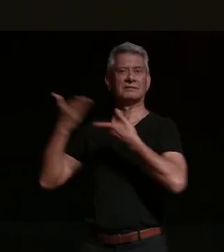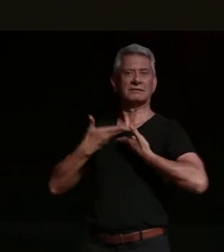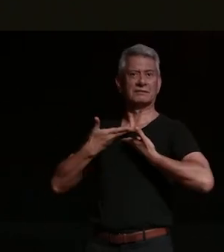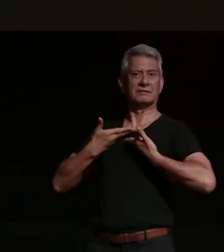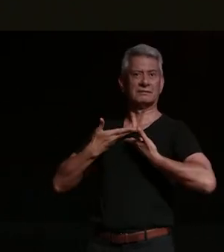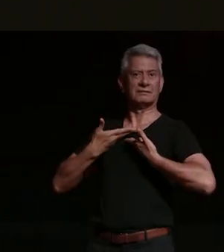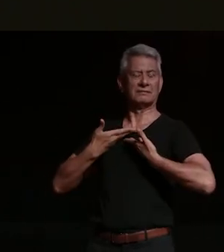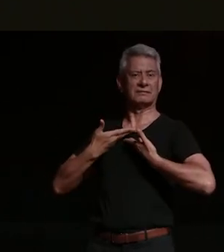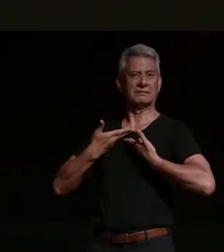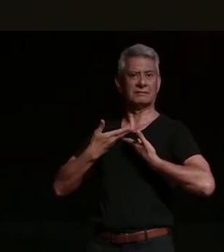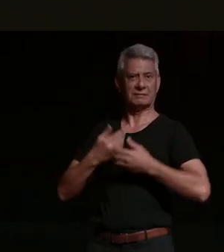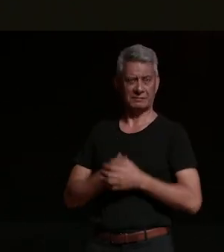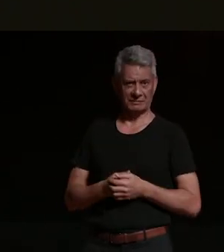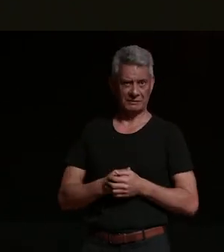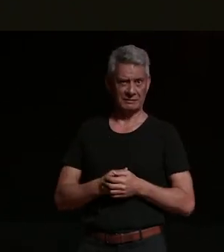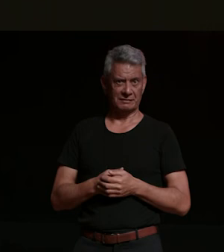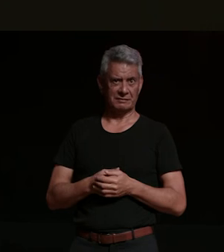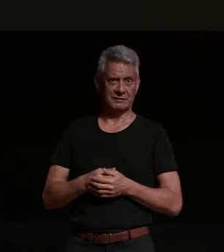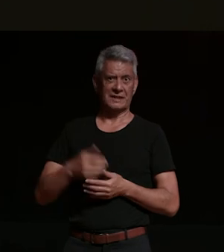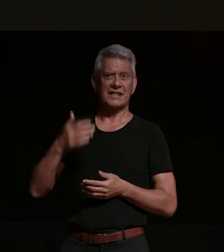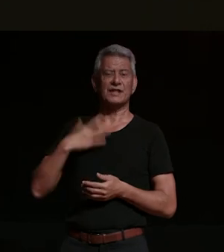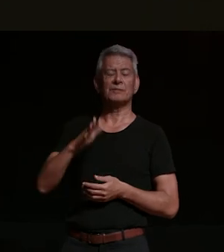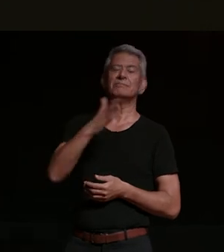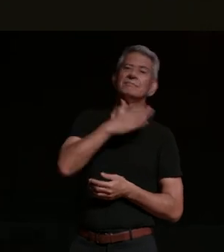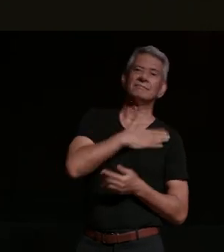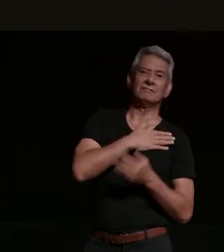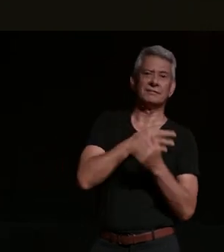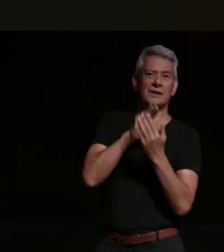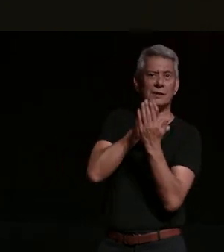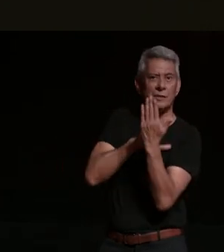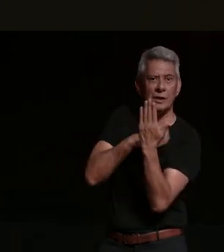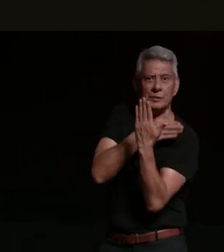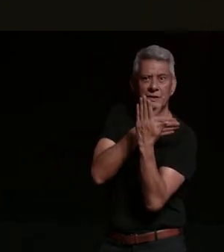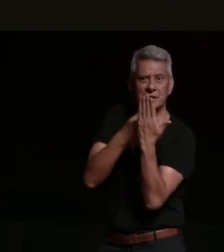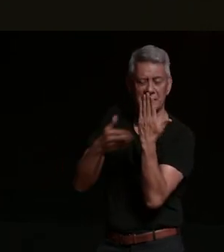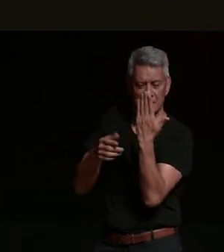i'm so scared of writing love poems because there's always more oppression to address